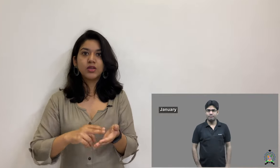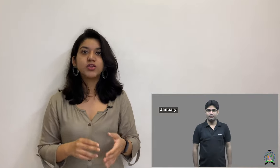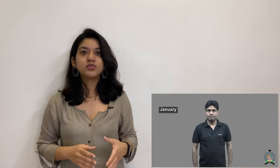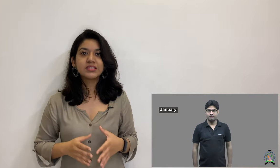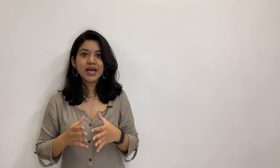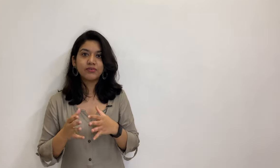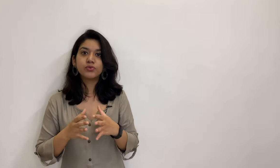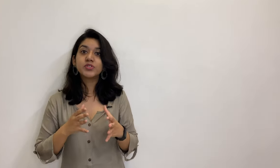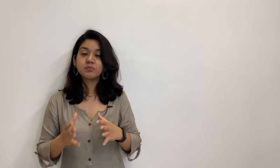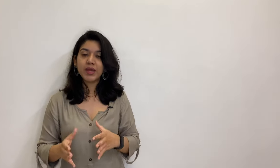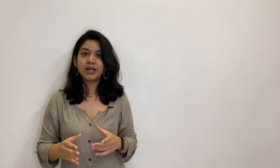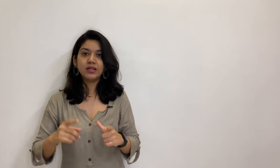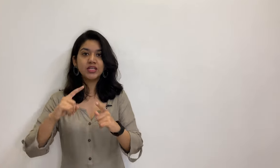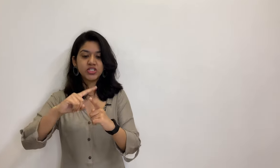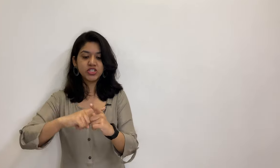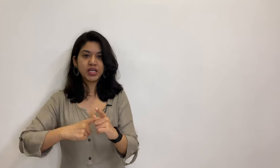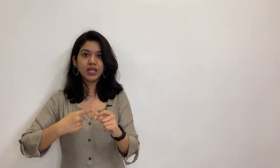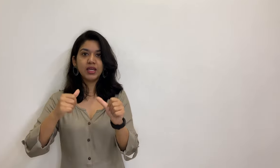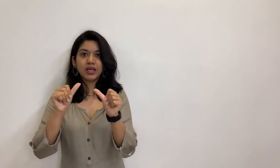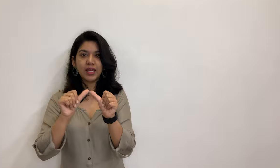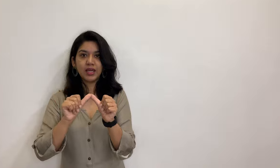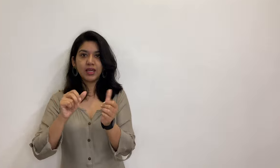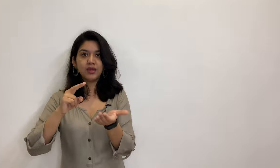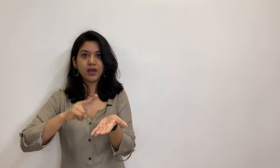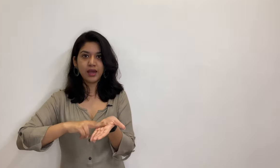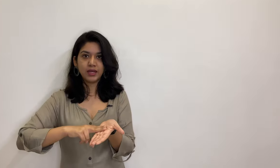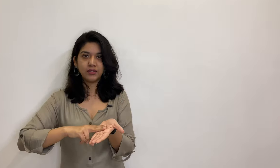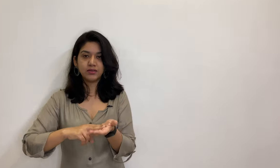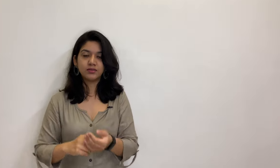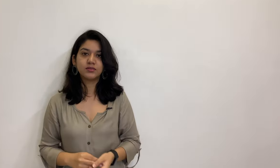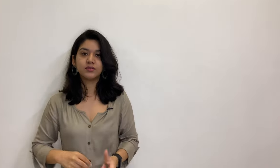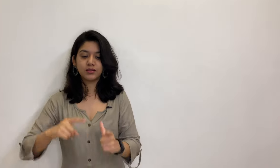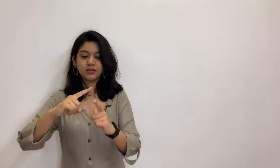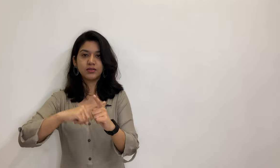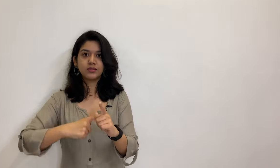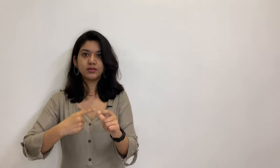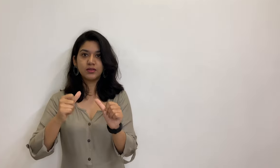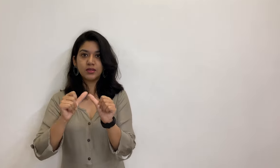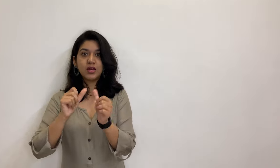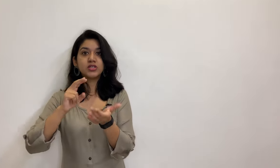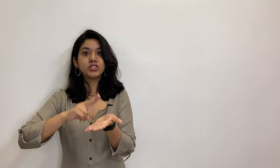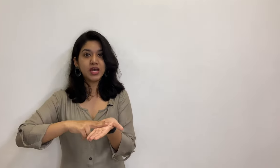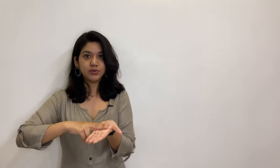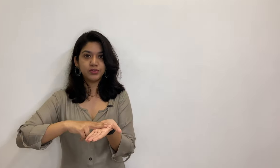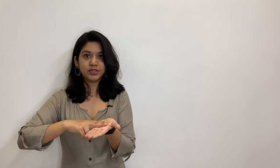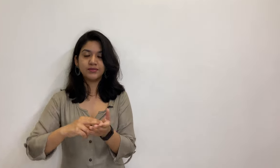You just have to spell J A N, January.